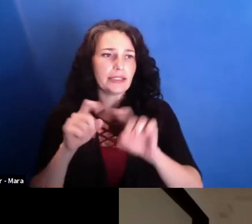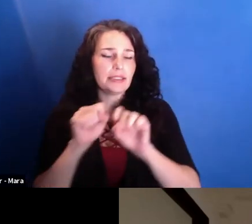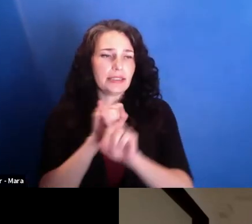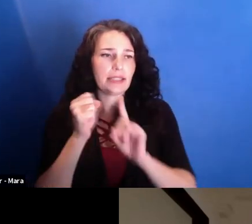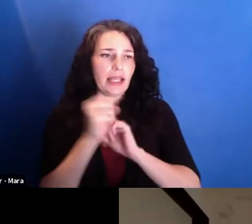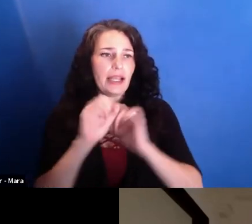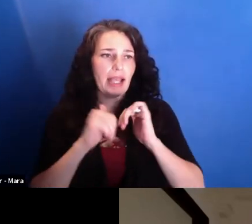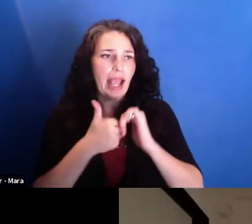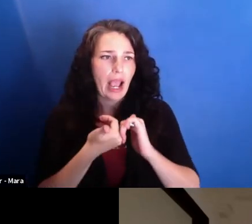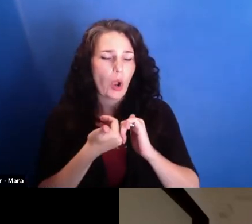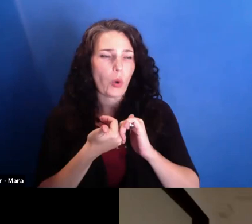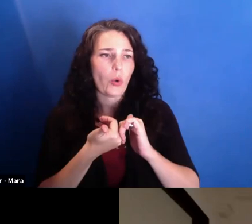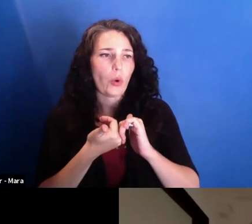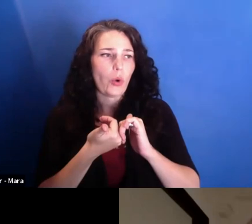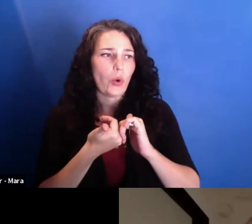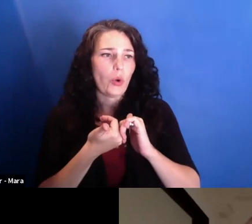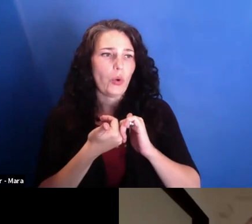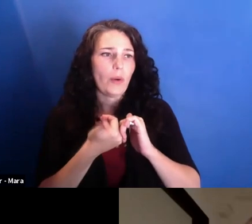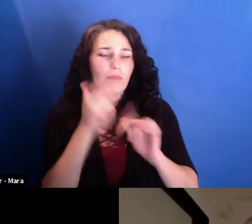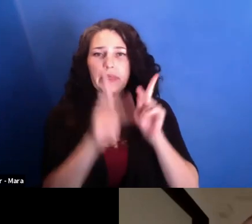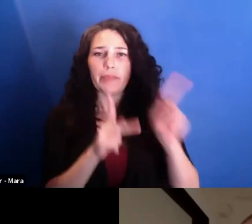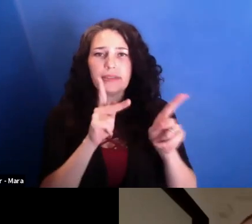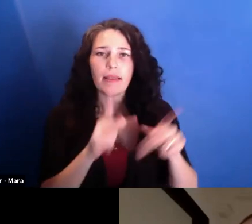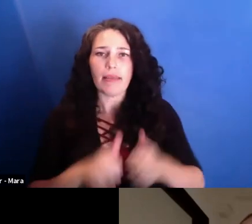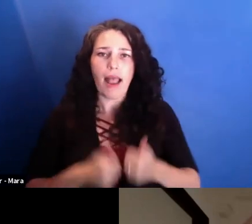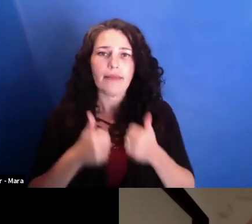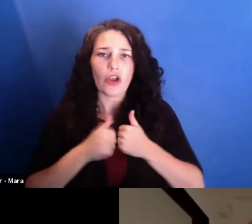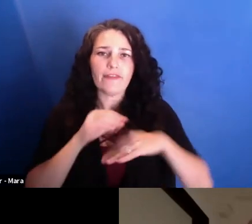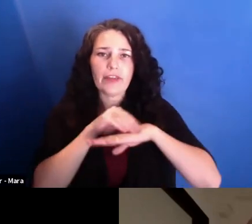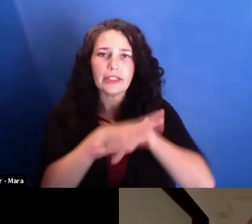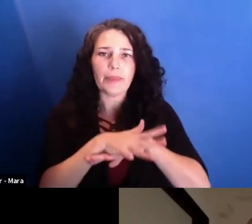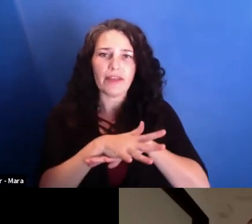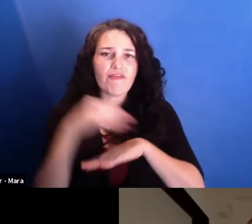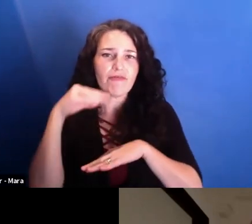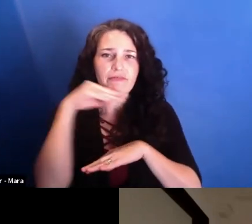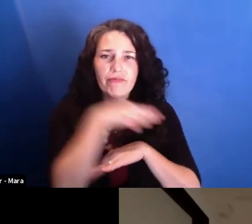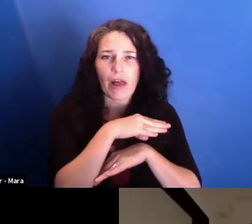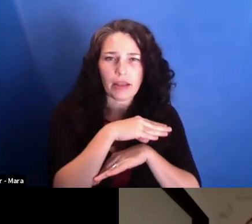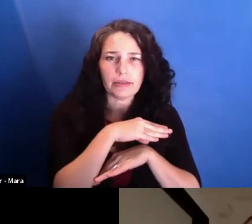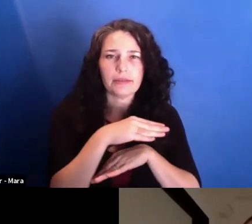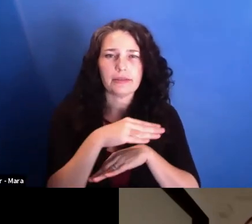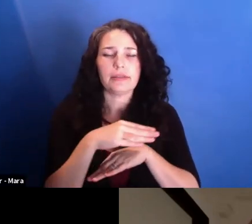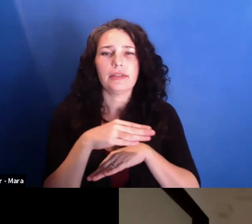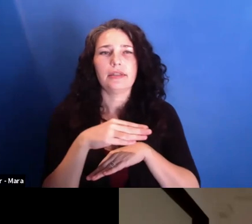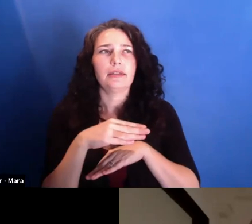by false information or by wrong decisions, and how journalists play into this relationship